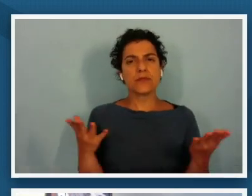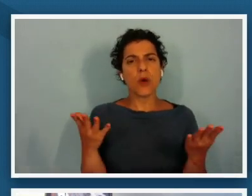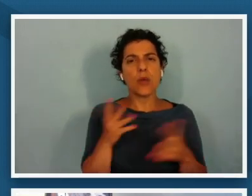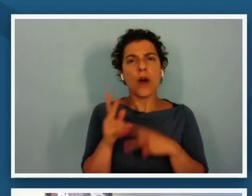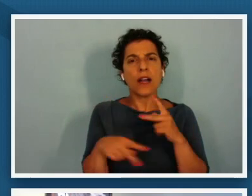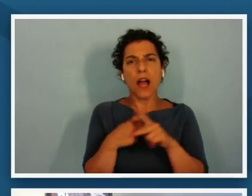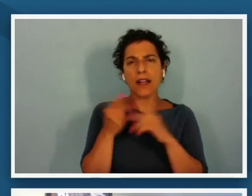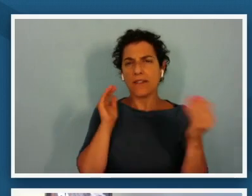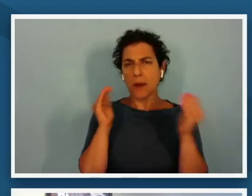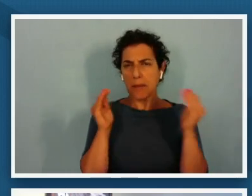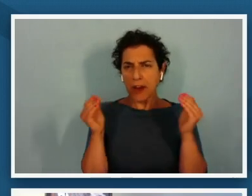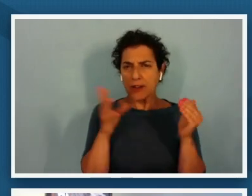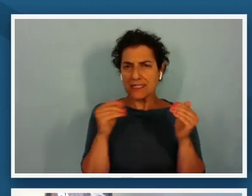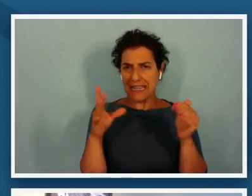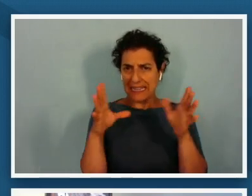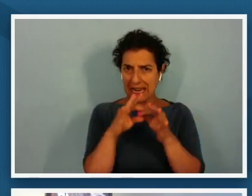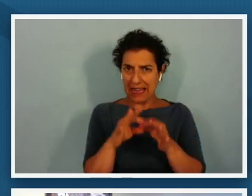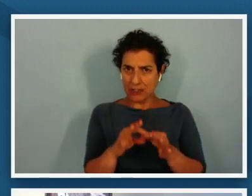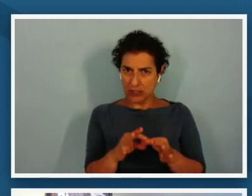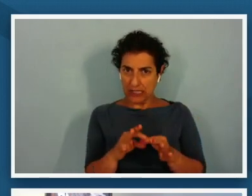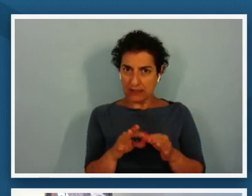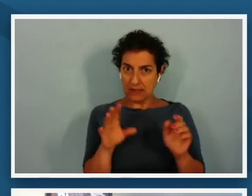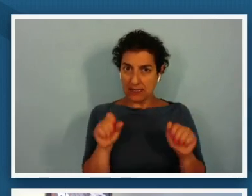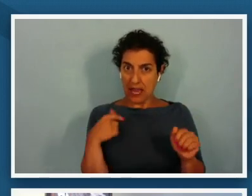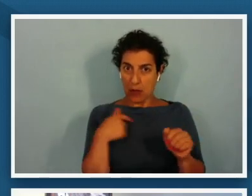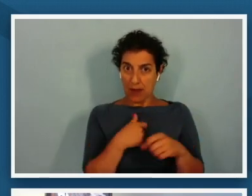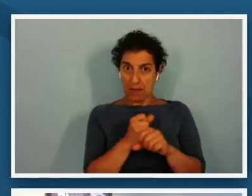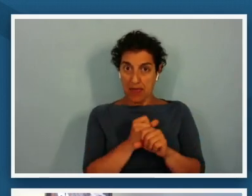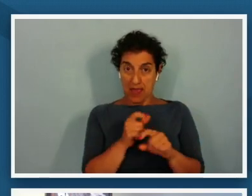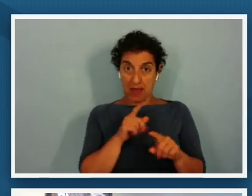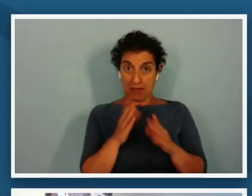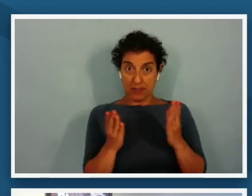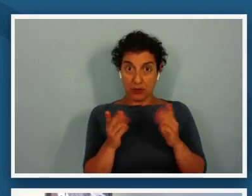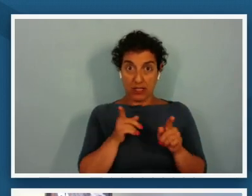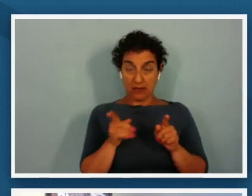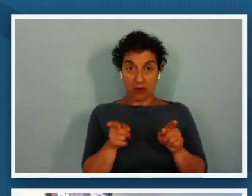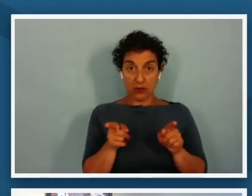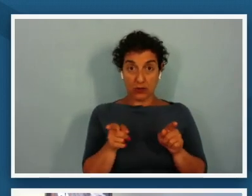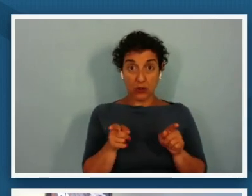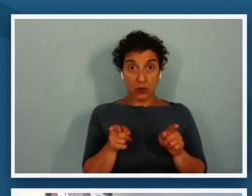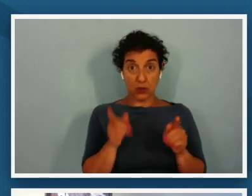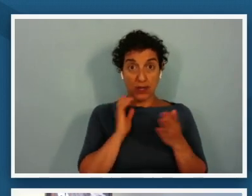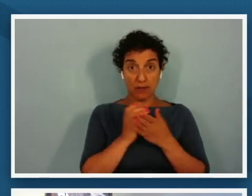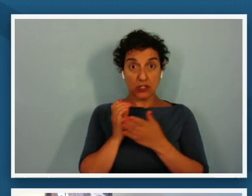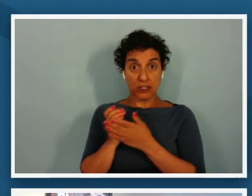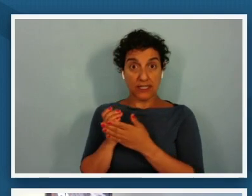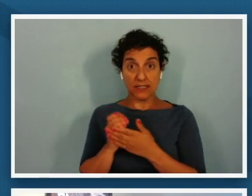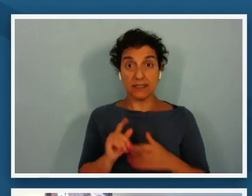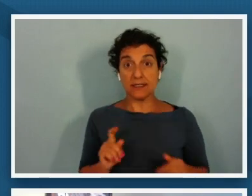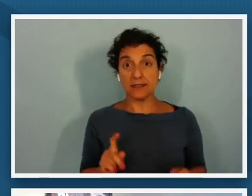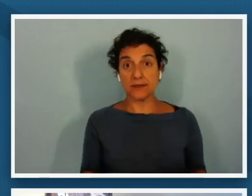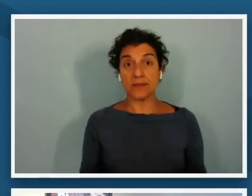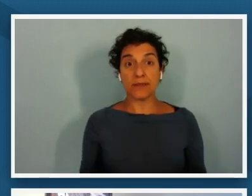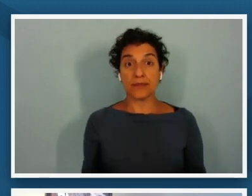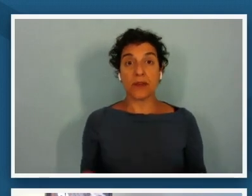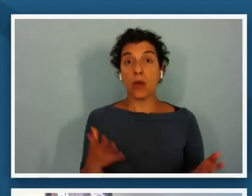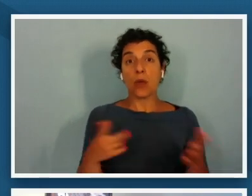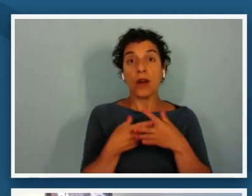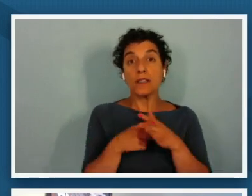connections can we make between these two images